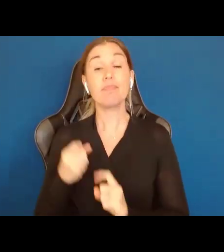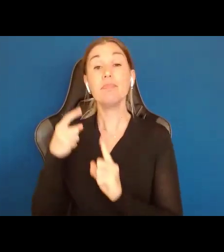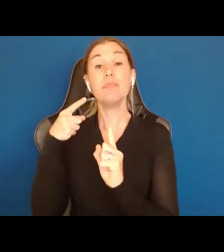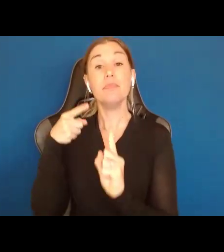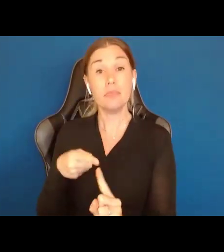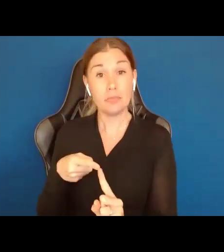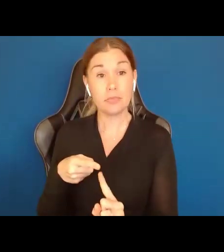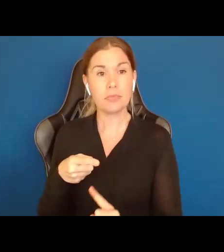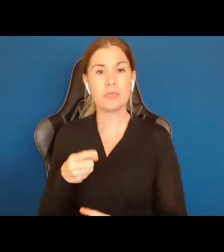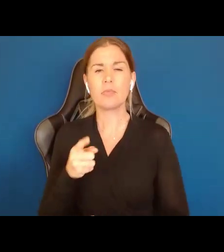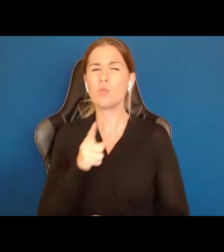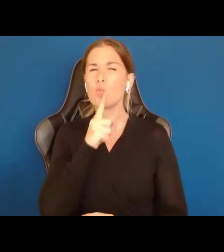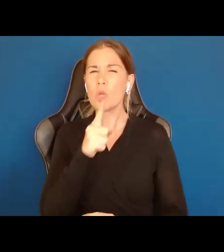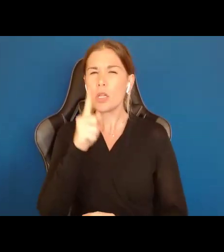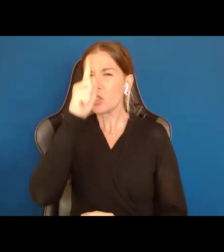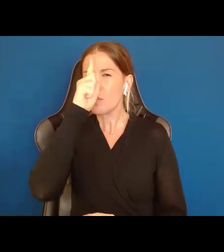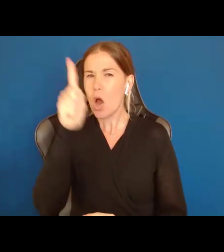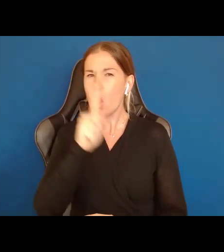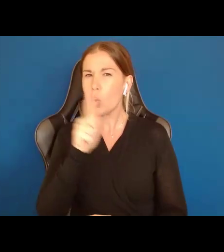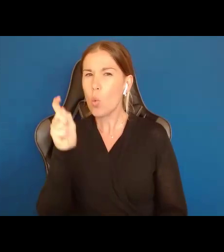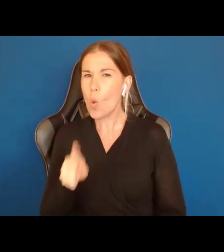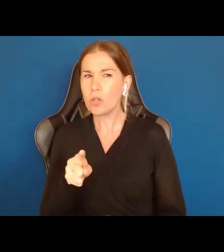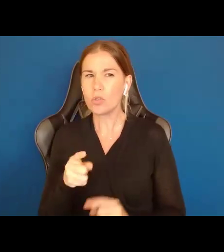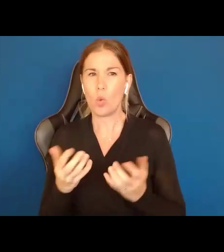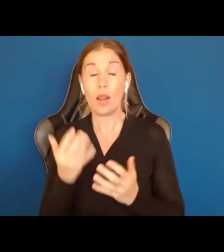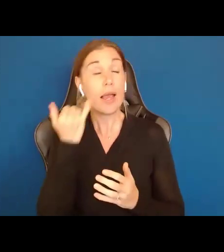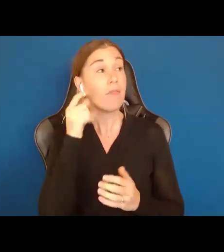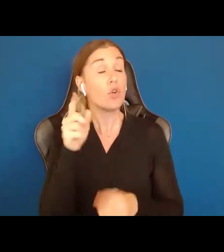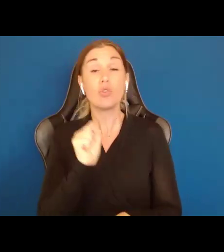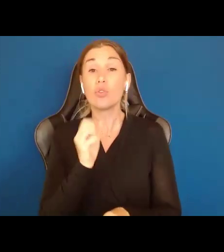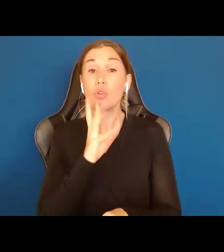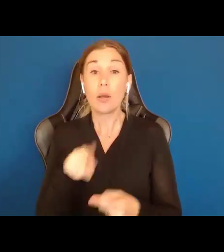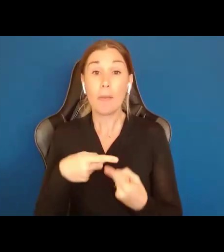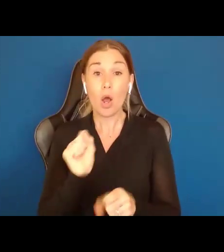smart questions. If you are talking about employment, self-employment,